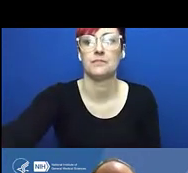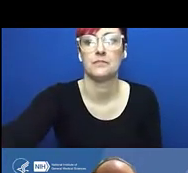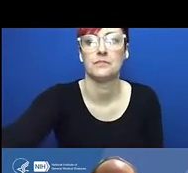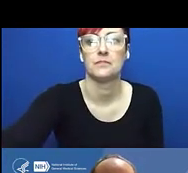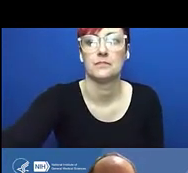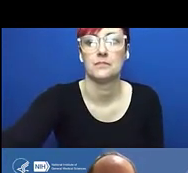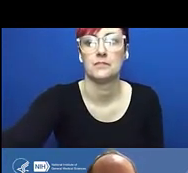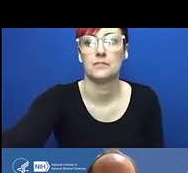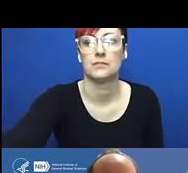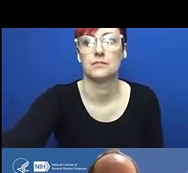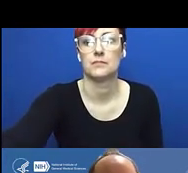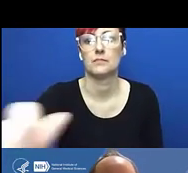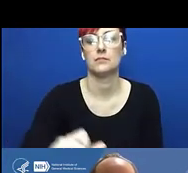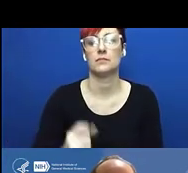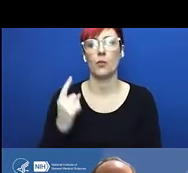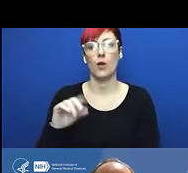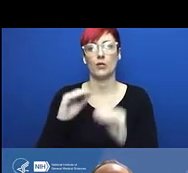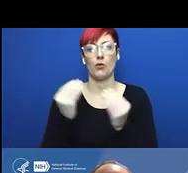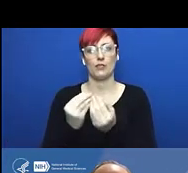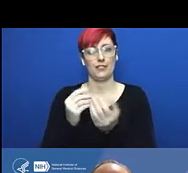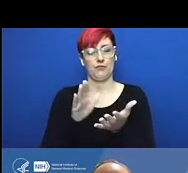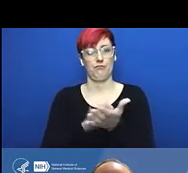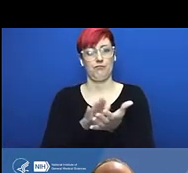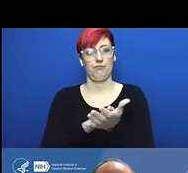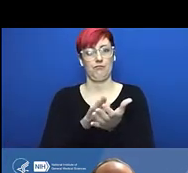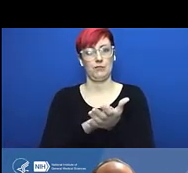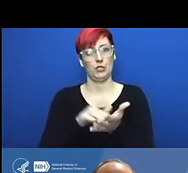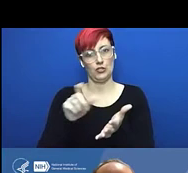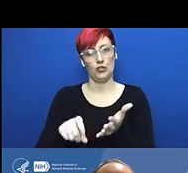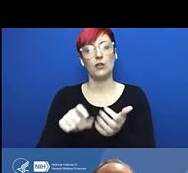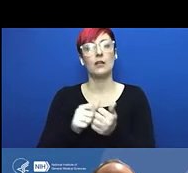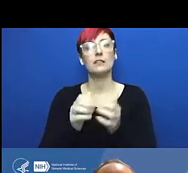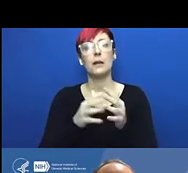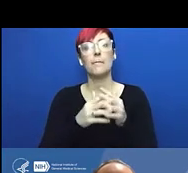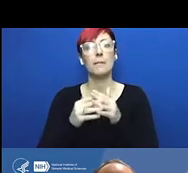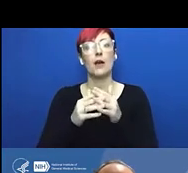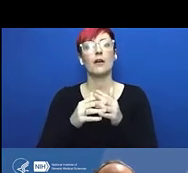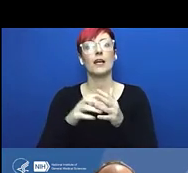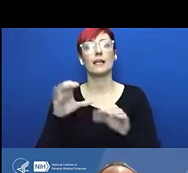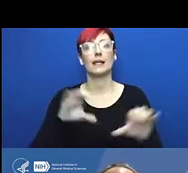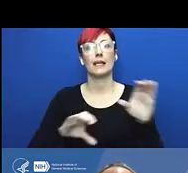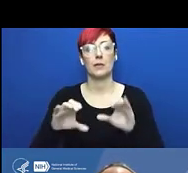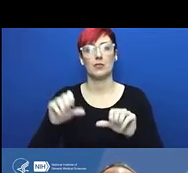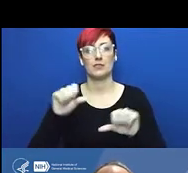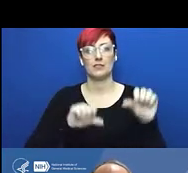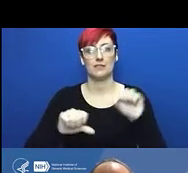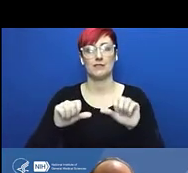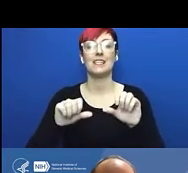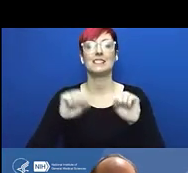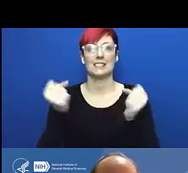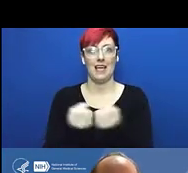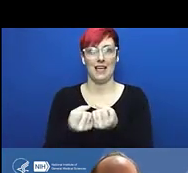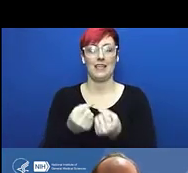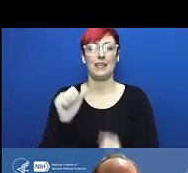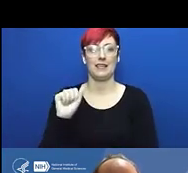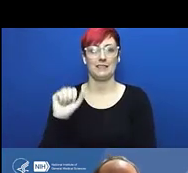and then dripping the flaming ethanol back into the beaker. I've seen people nearly electrocute themselves on jail boxes.